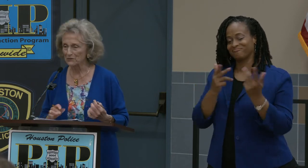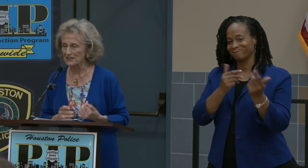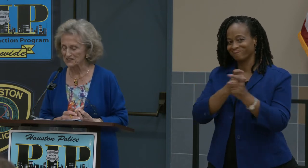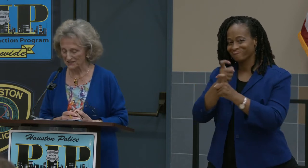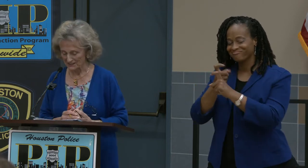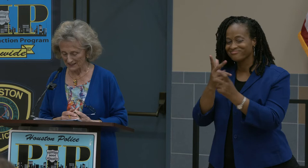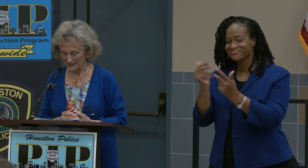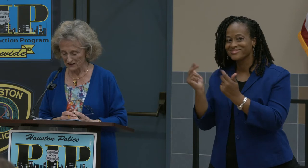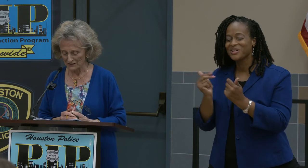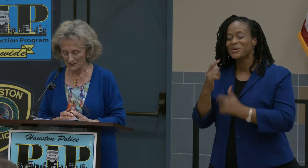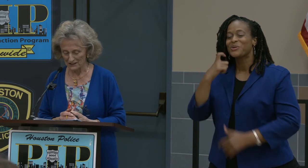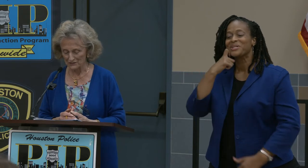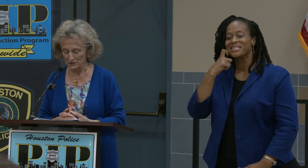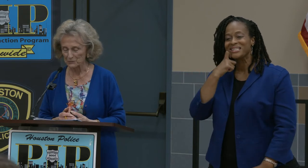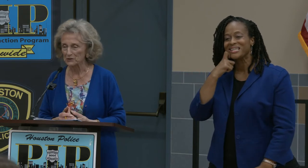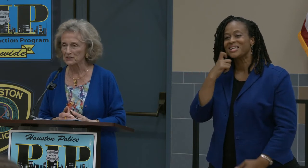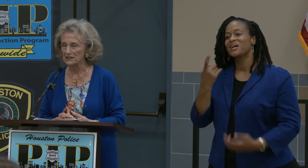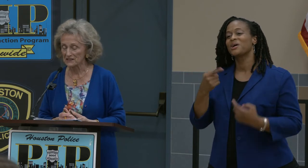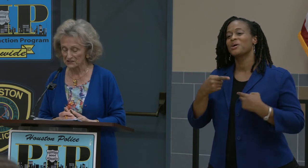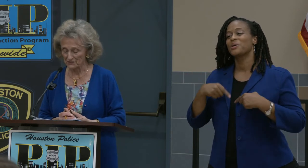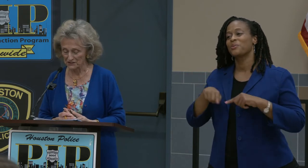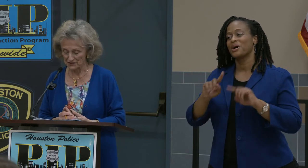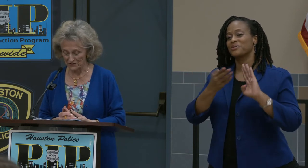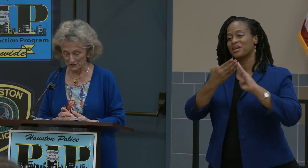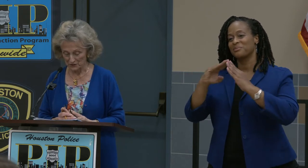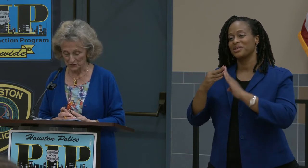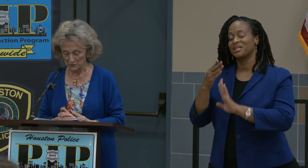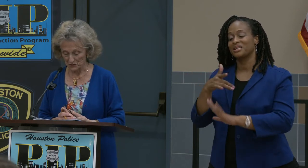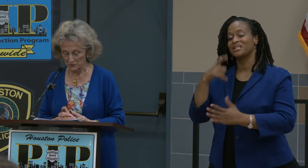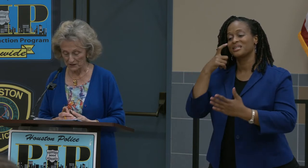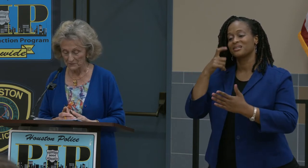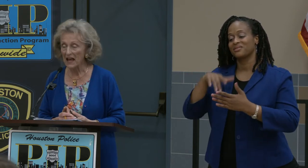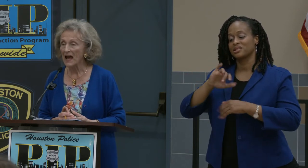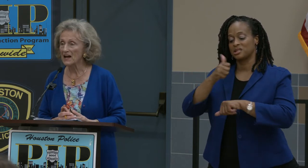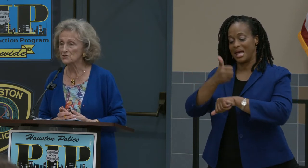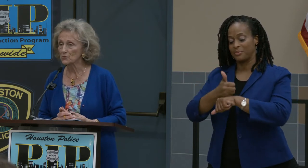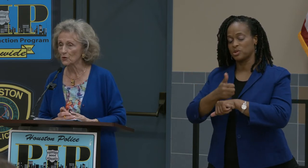Recently a lot of communities have discovered this program. As you all